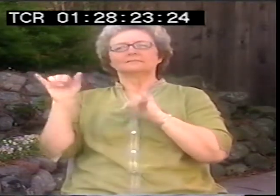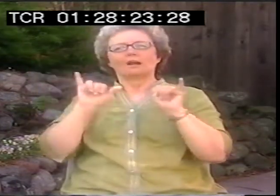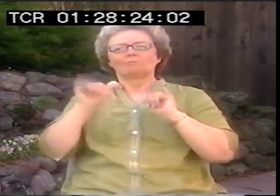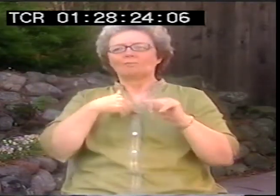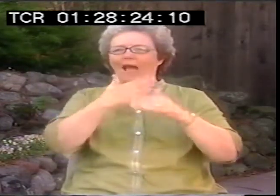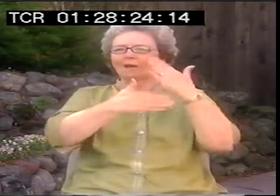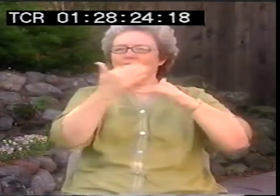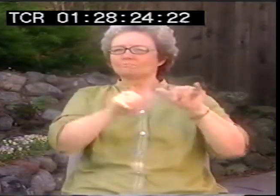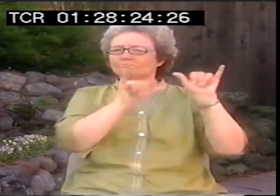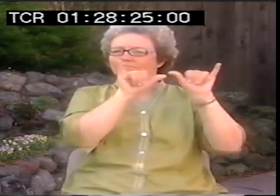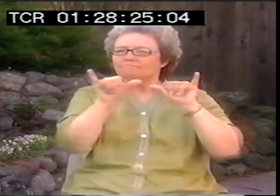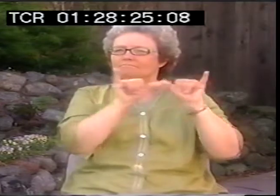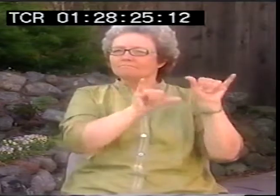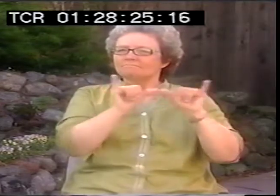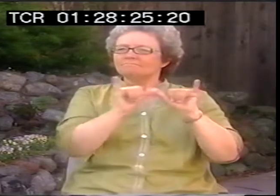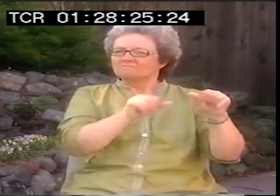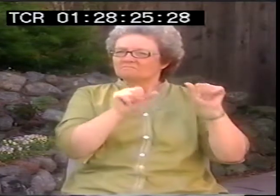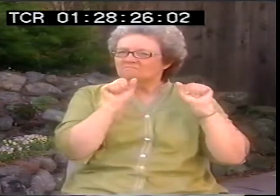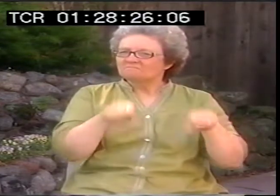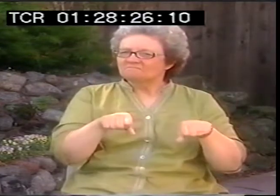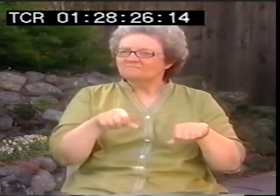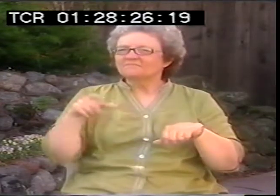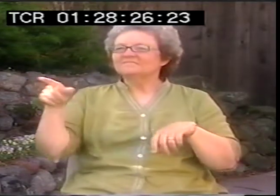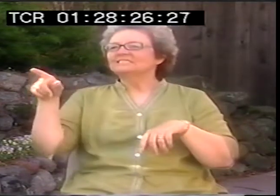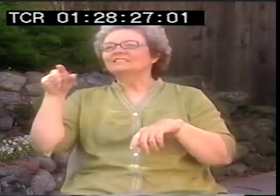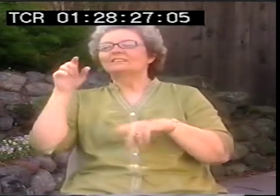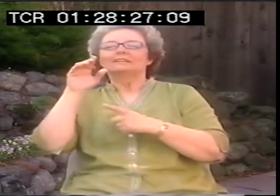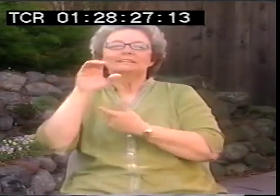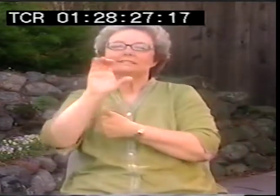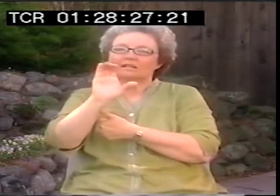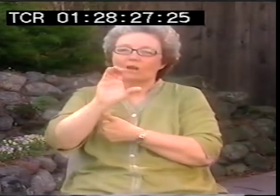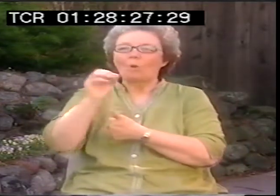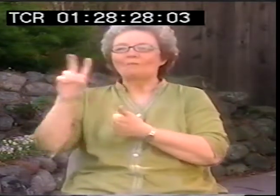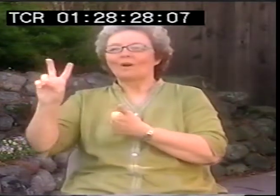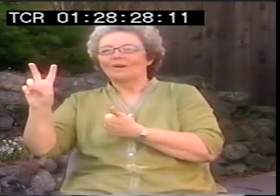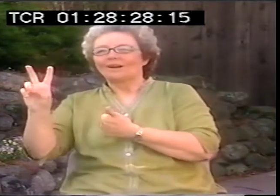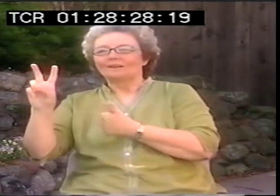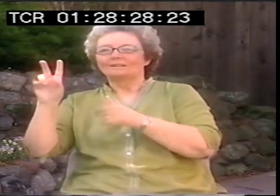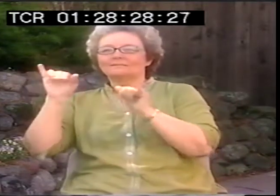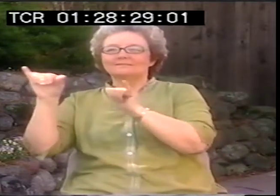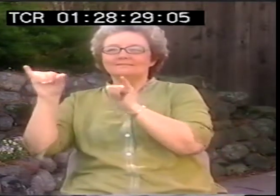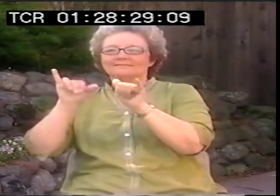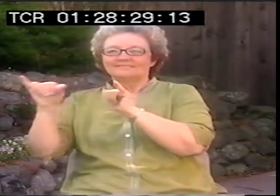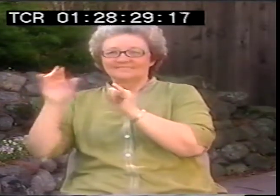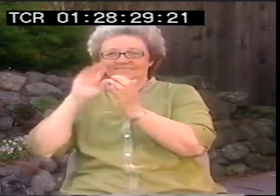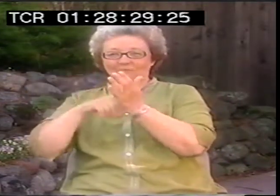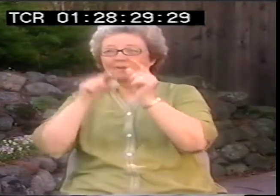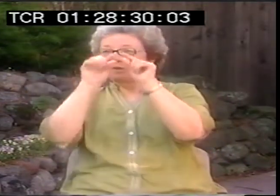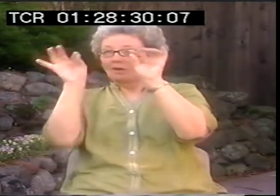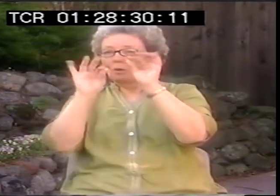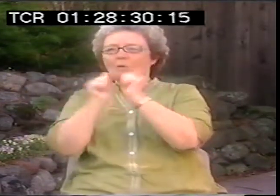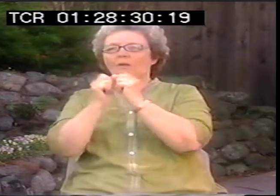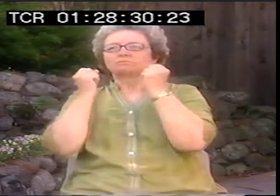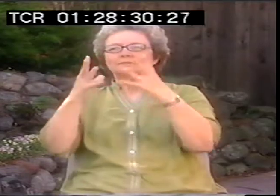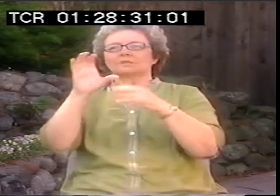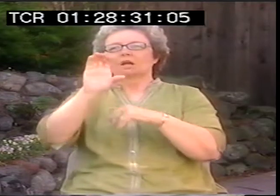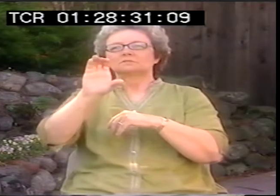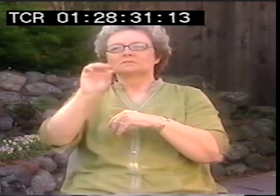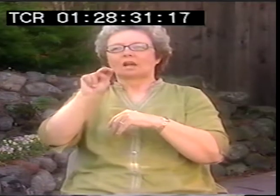Anyway, that if you had the same letter in written language, like you know, a consonant or a vowel,